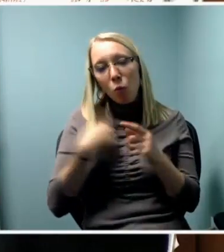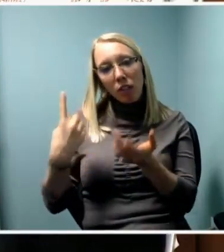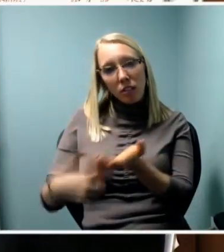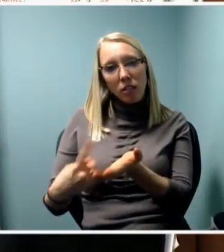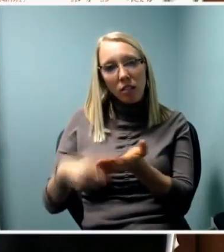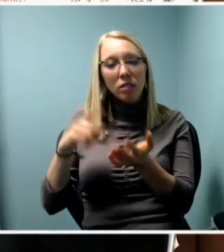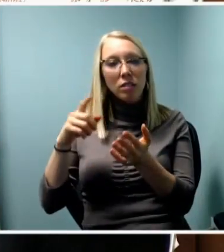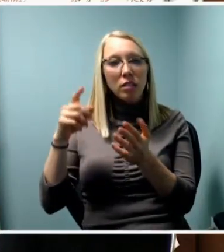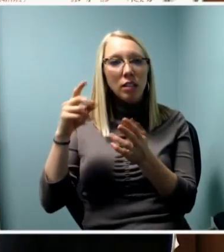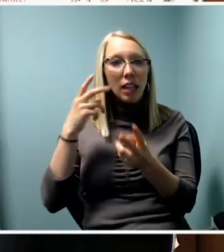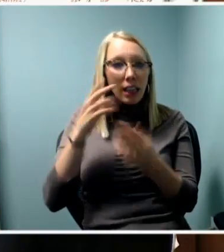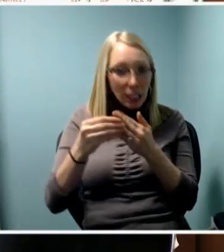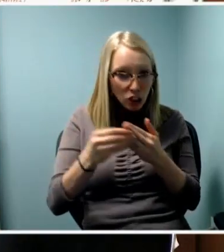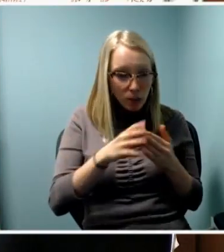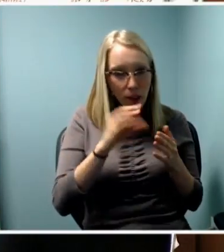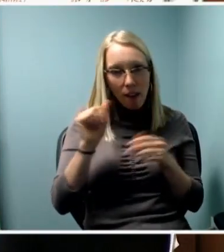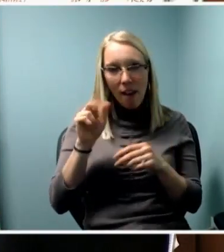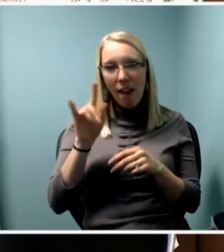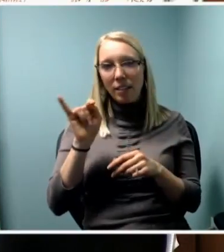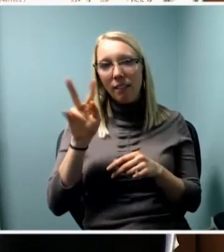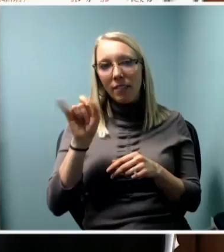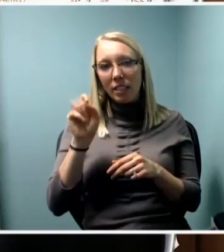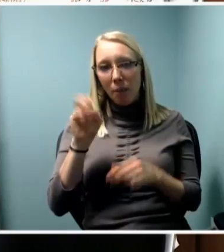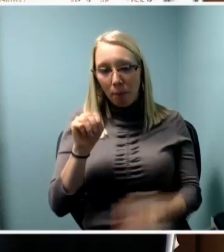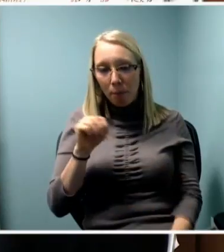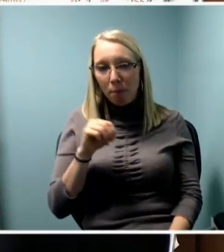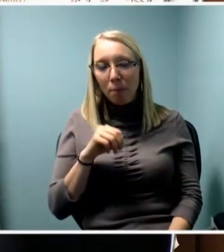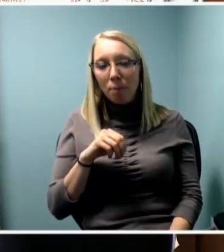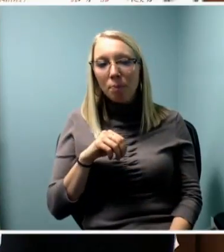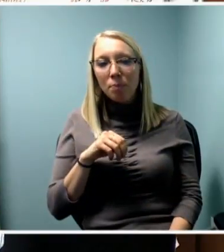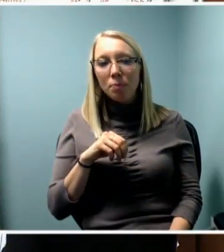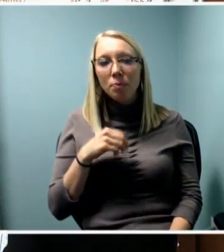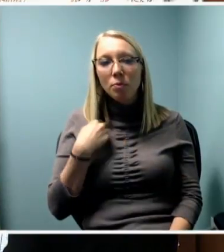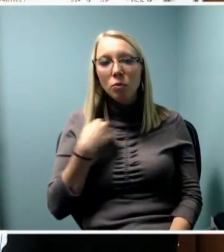and I think we were able to merge so easily and quickly